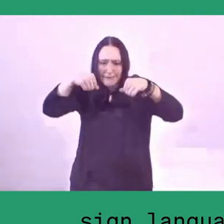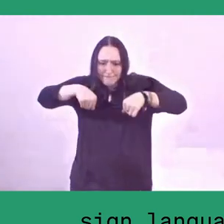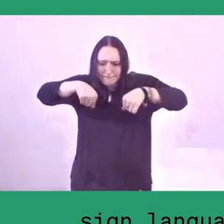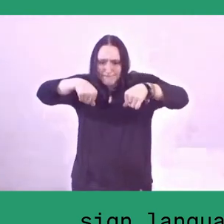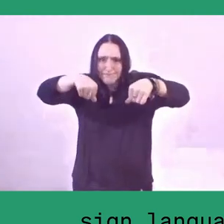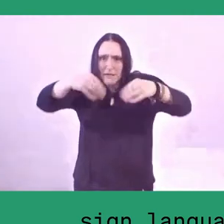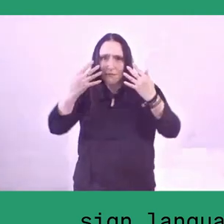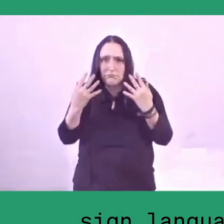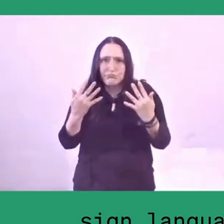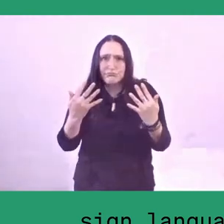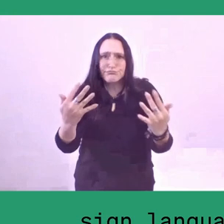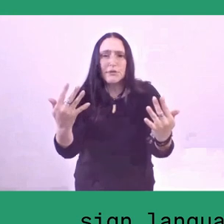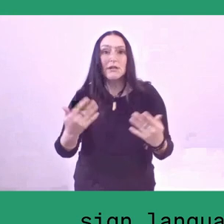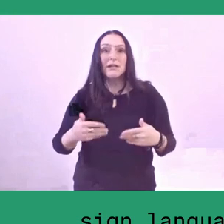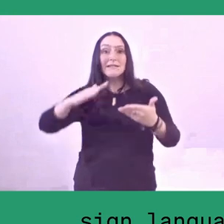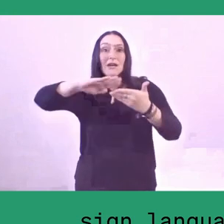and thus erasing their identity.